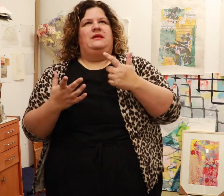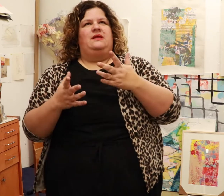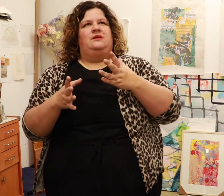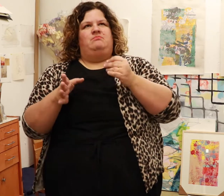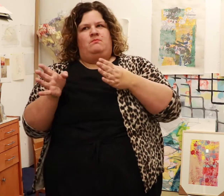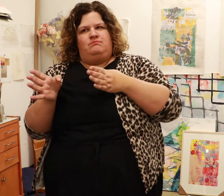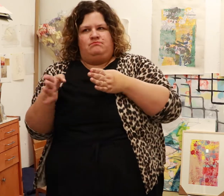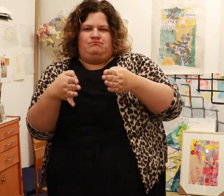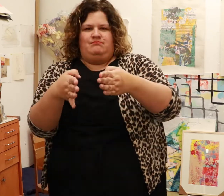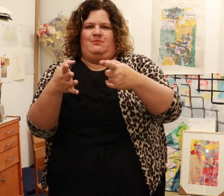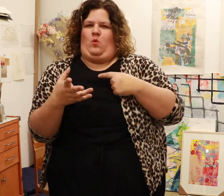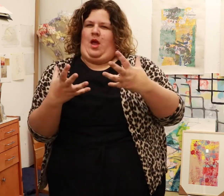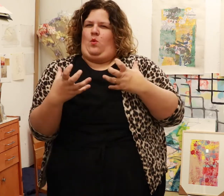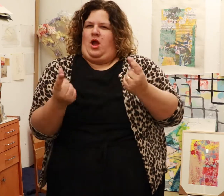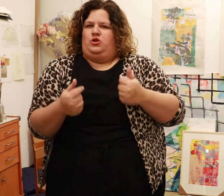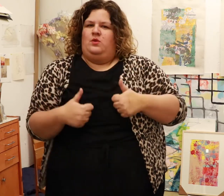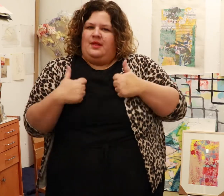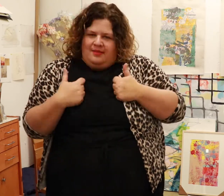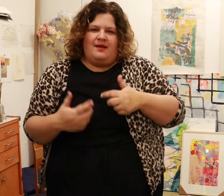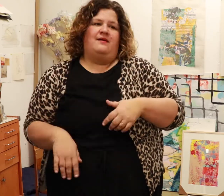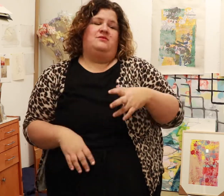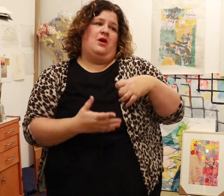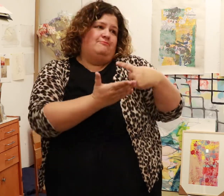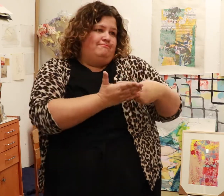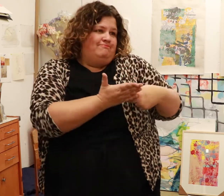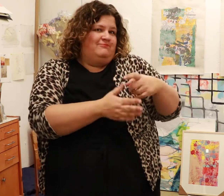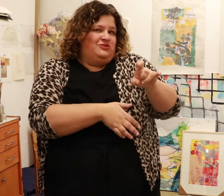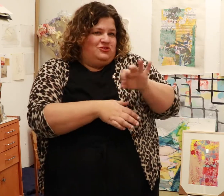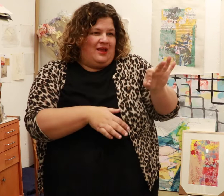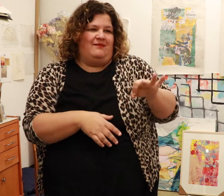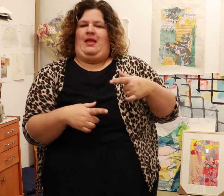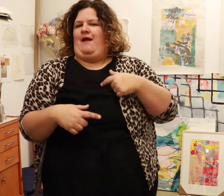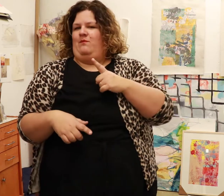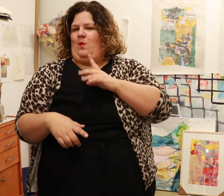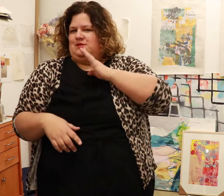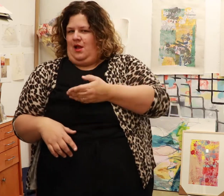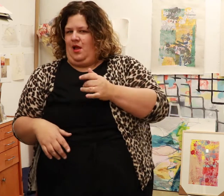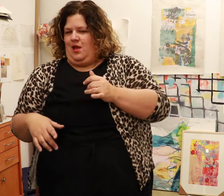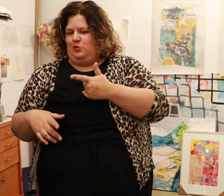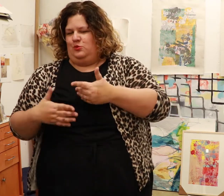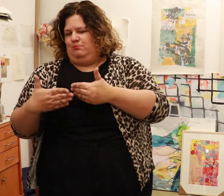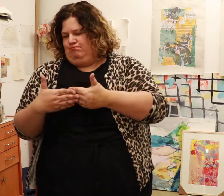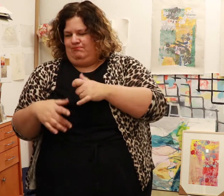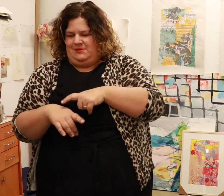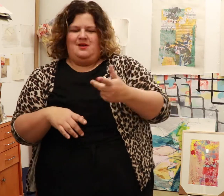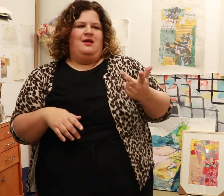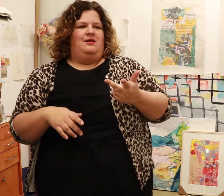get back on track to what I really wanted to do in life. I discussed the opportunity with Jeff, my husband -- and we had a son too who was just a baby at the time.